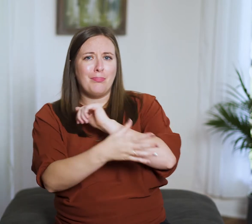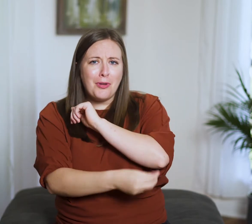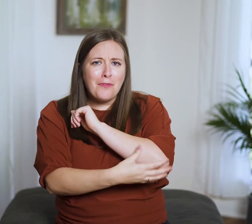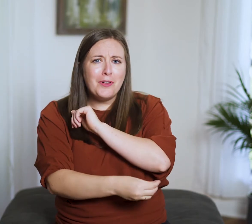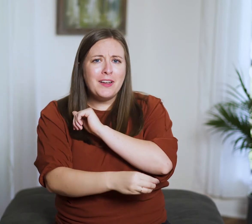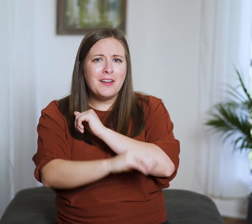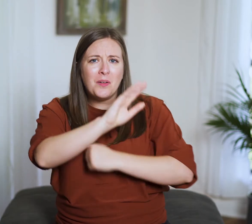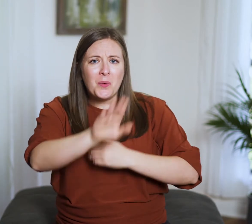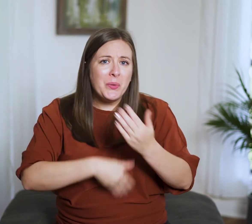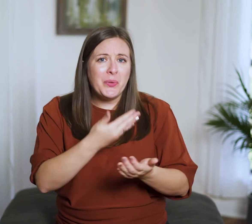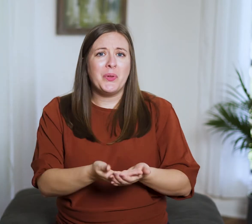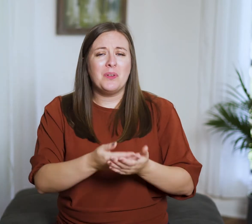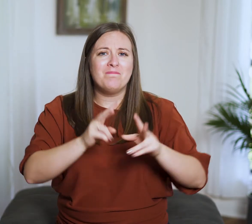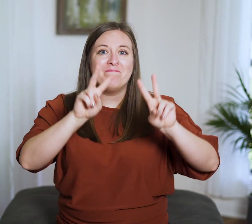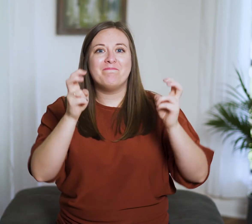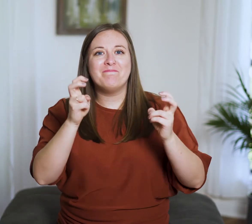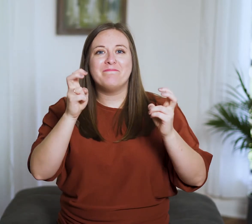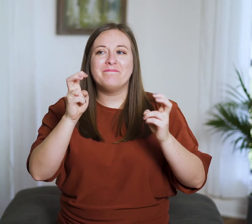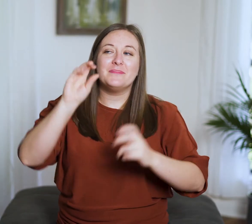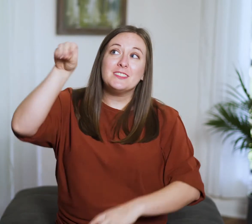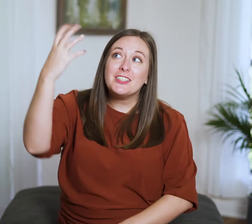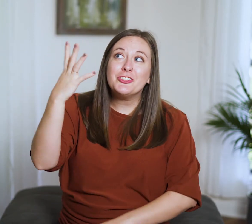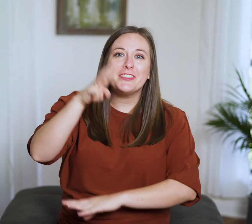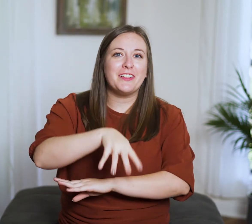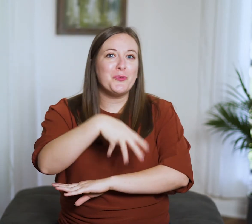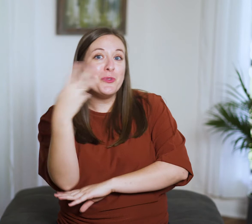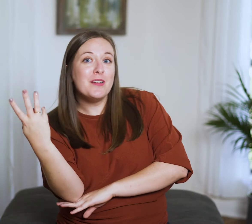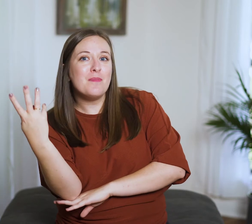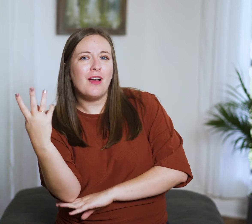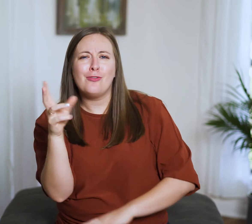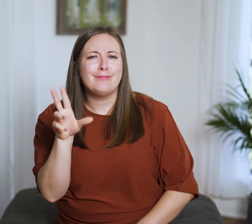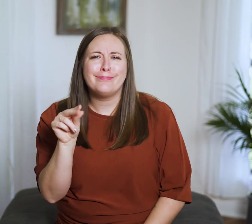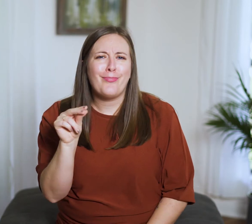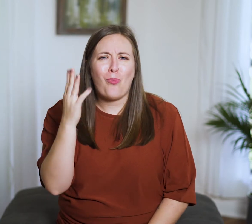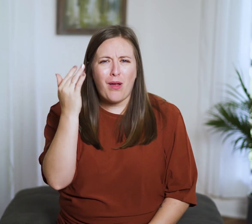and poverty shouldn’t be romanticized